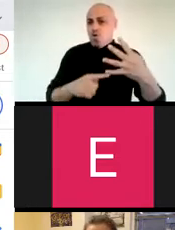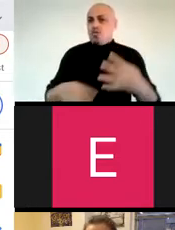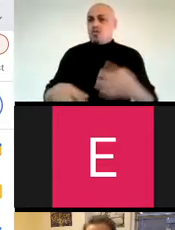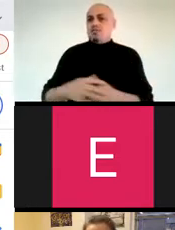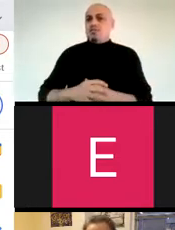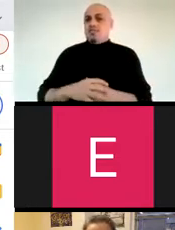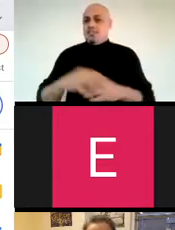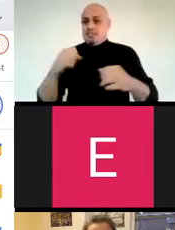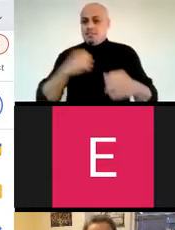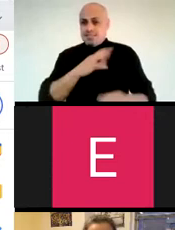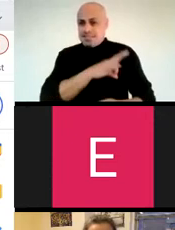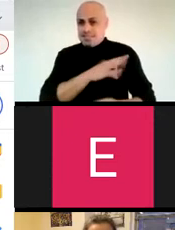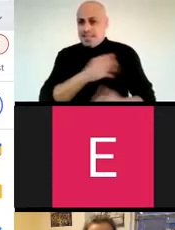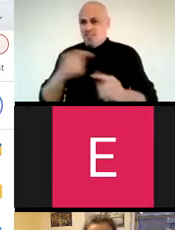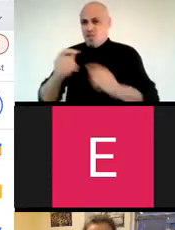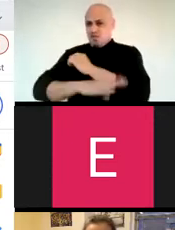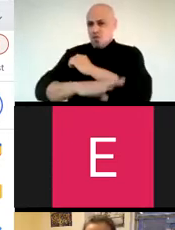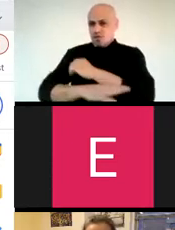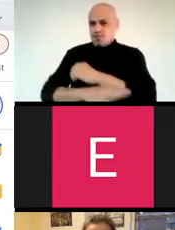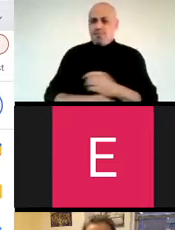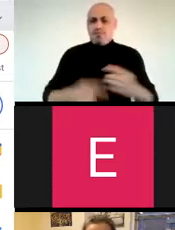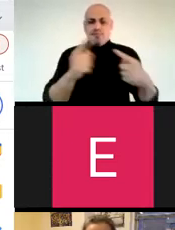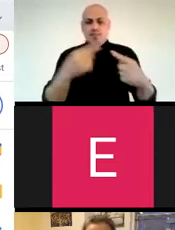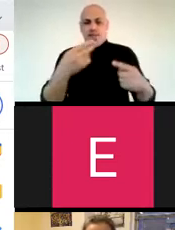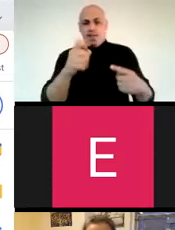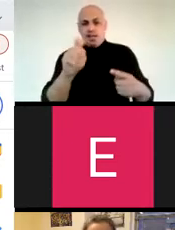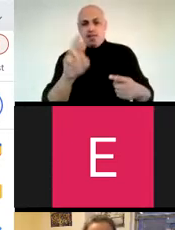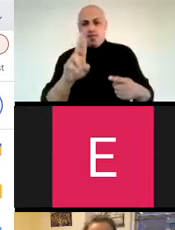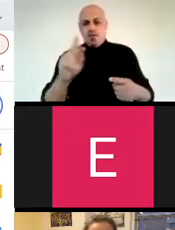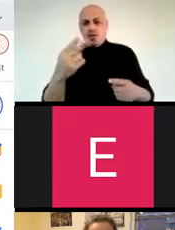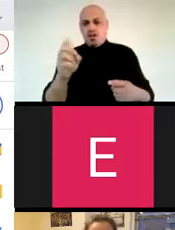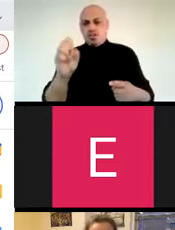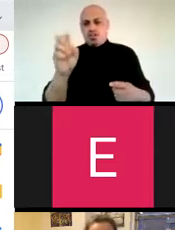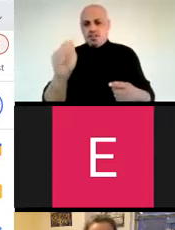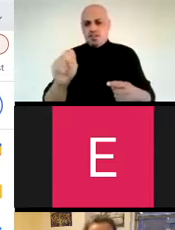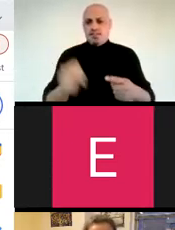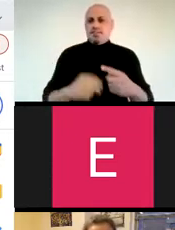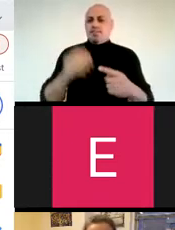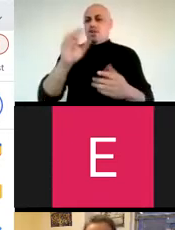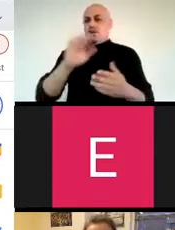with four Mellon TLH Faculty Fellows from this fall. Heather Huggins of Queensborough Community